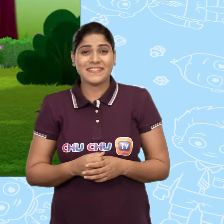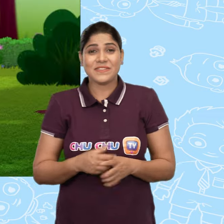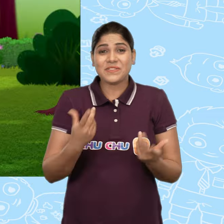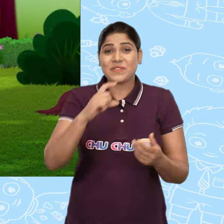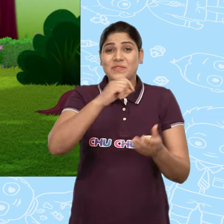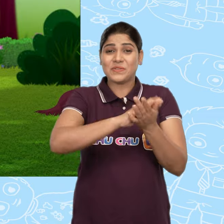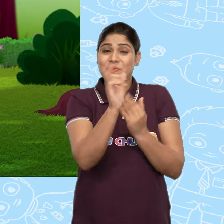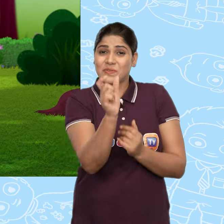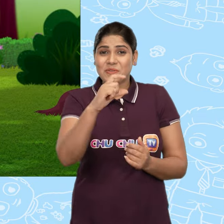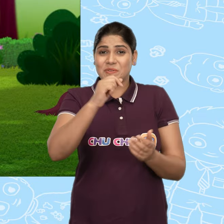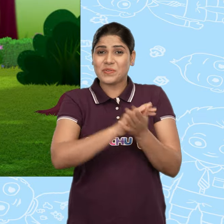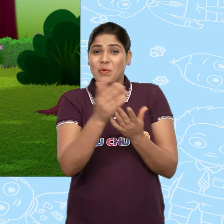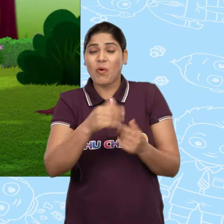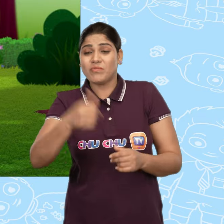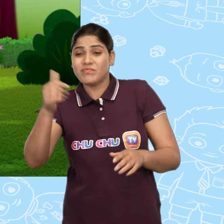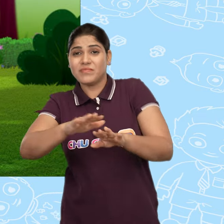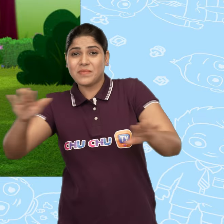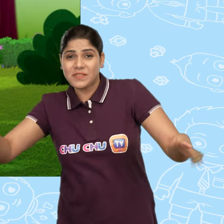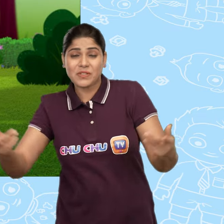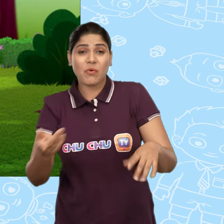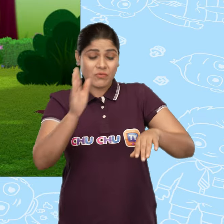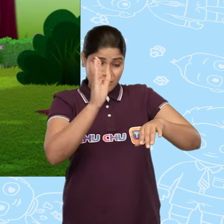It even let ChuChu and the others pet it.